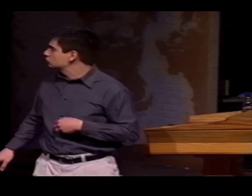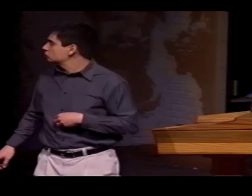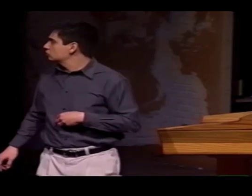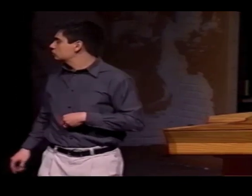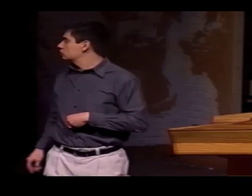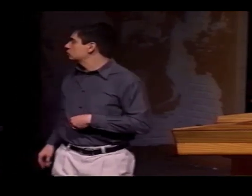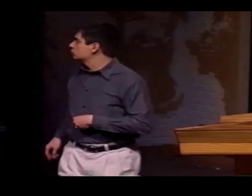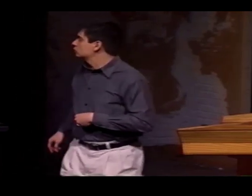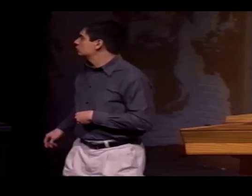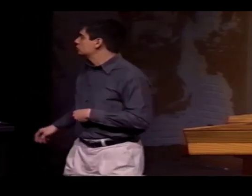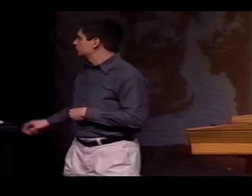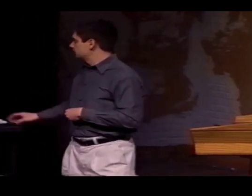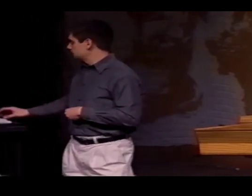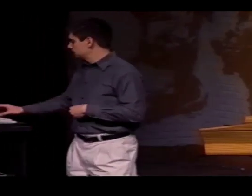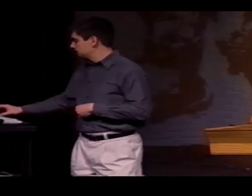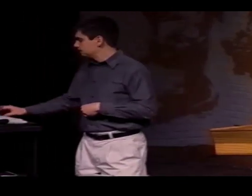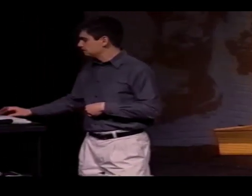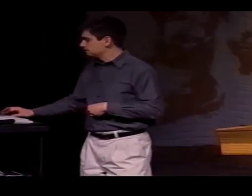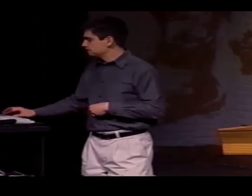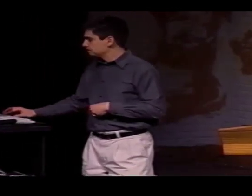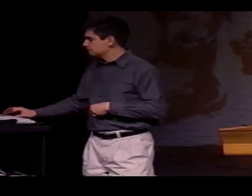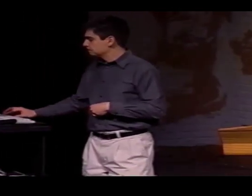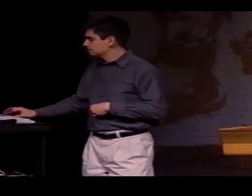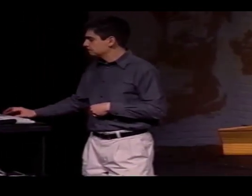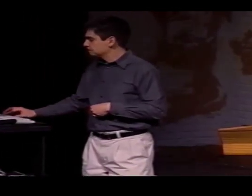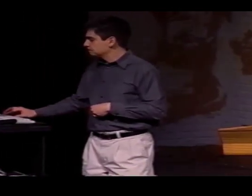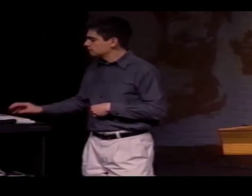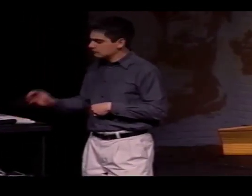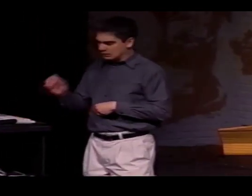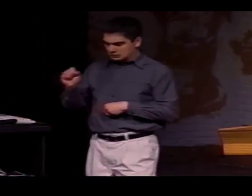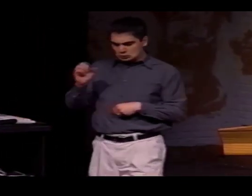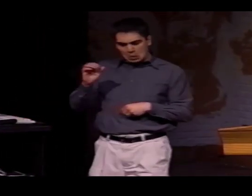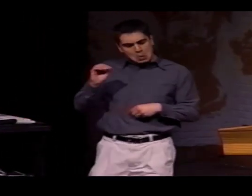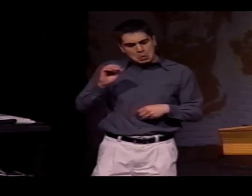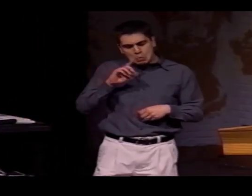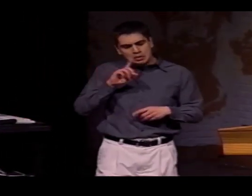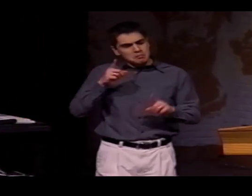THAT BOTH LANGUAGE USERS UNDERSTAND SO EASILY.